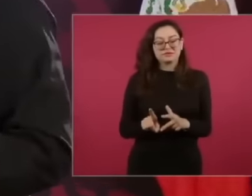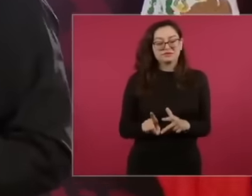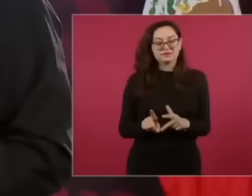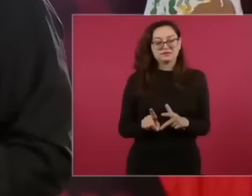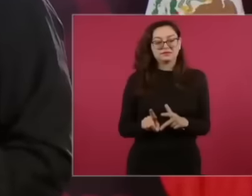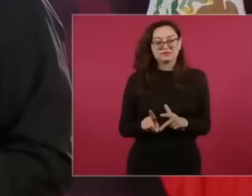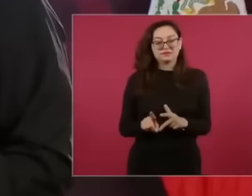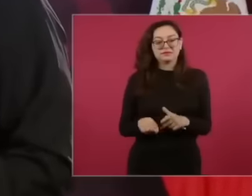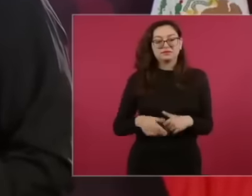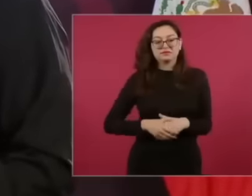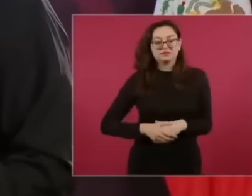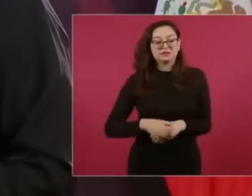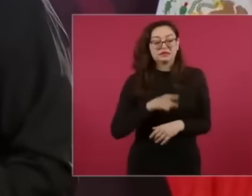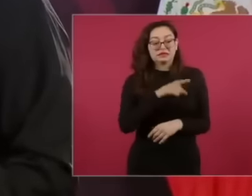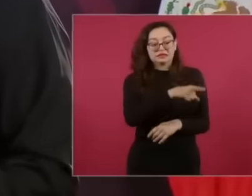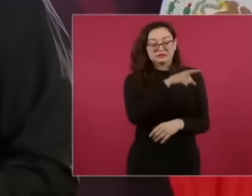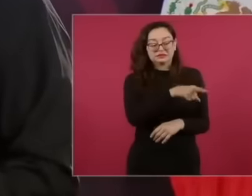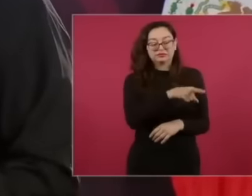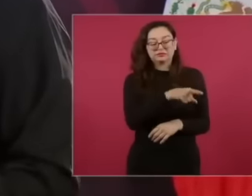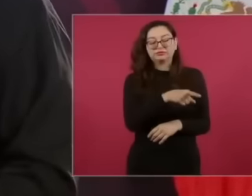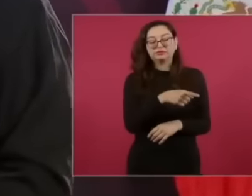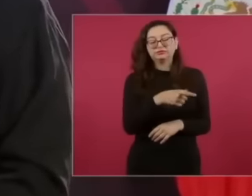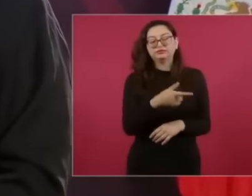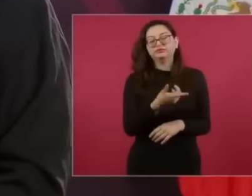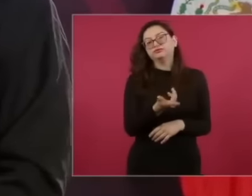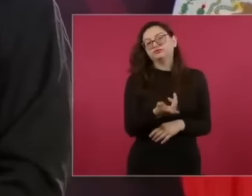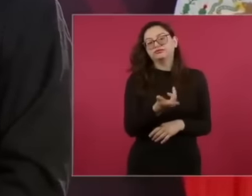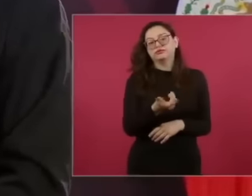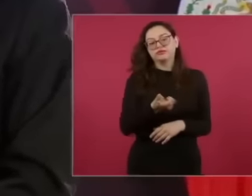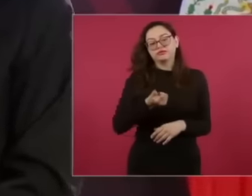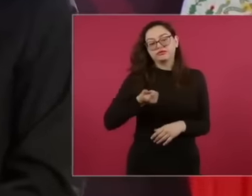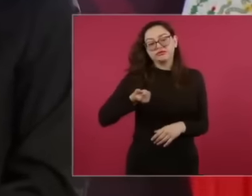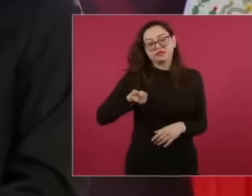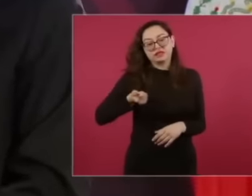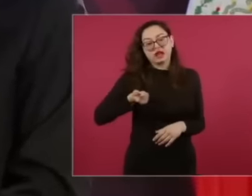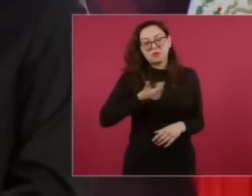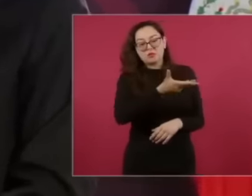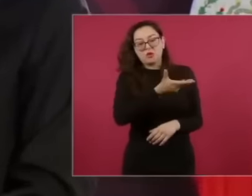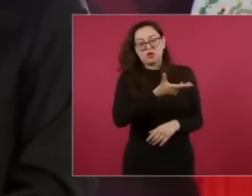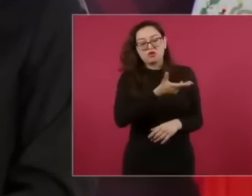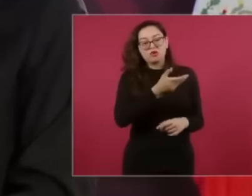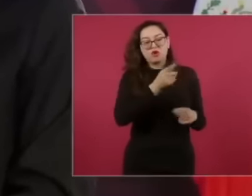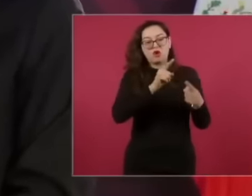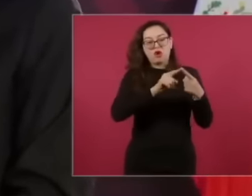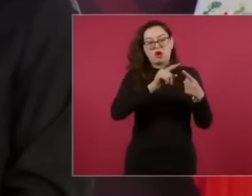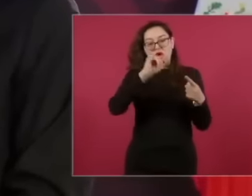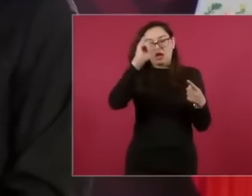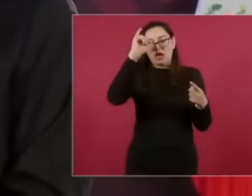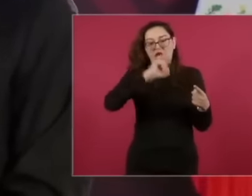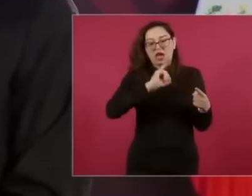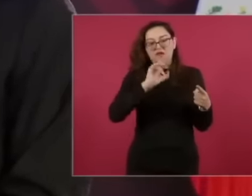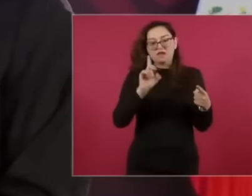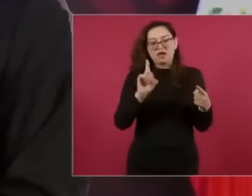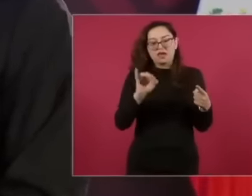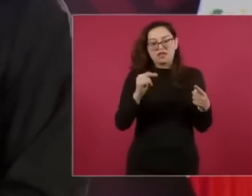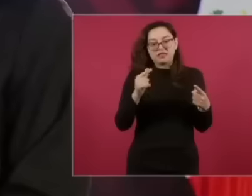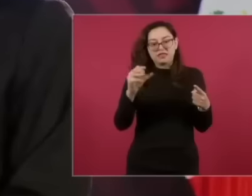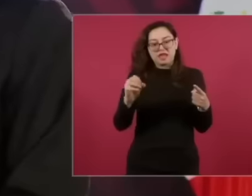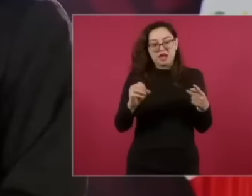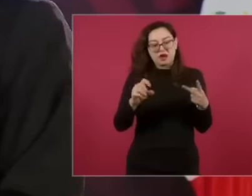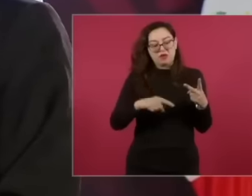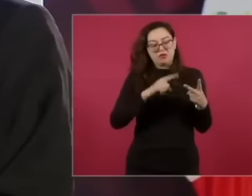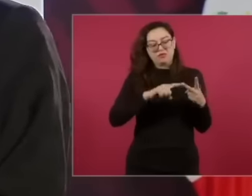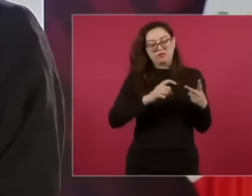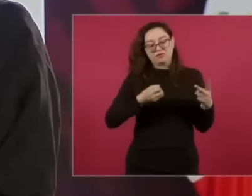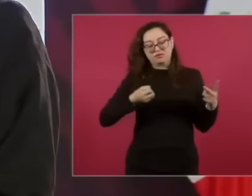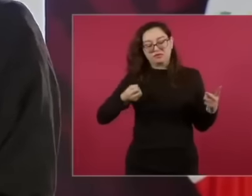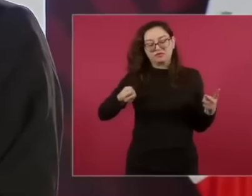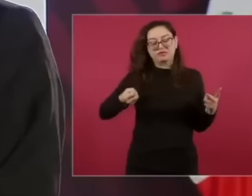squirrel a Diego and others the squirrel because he lived